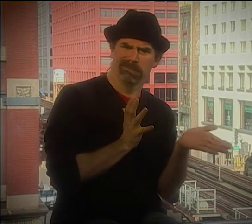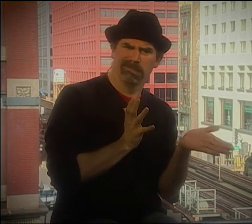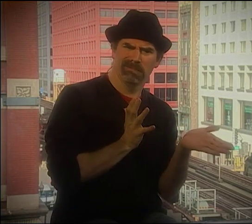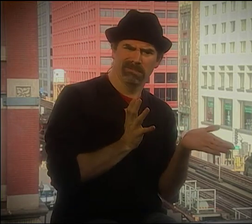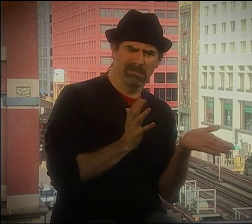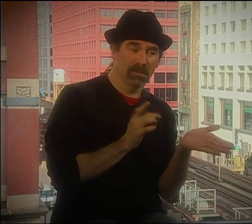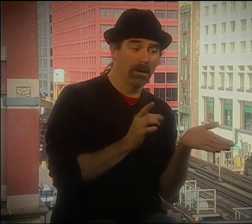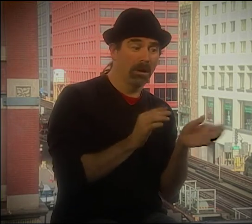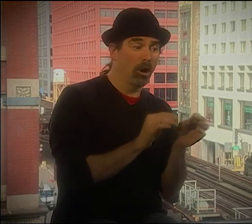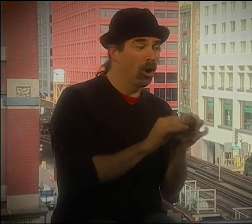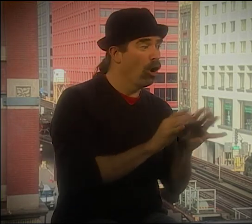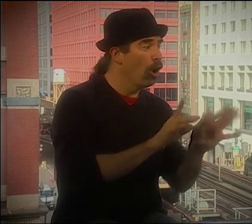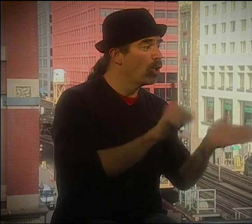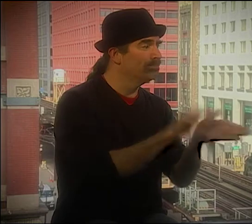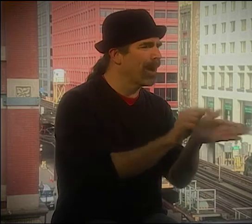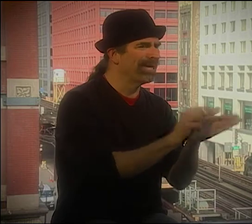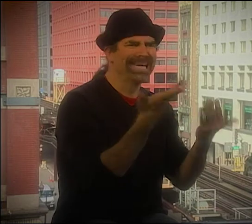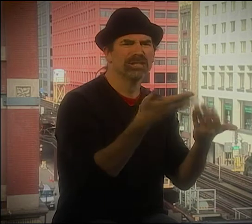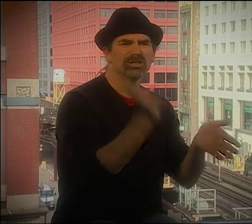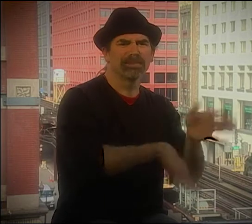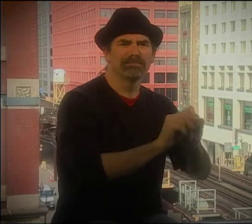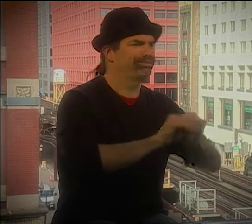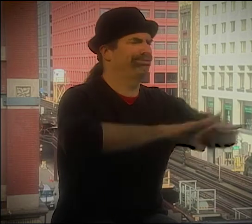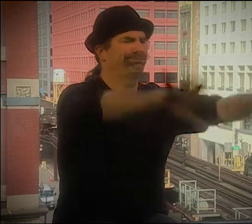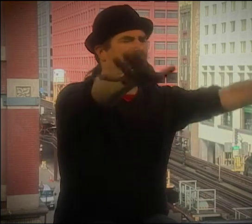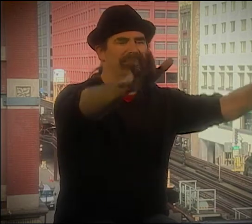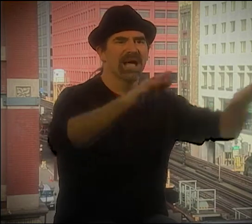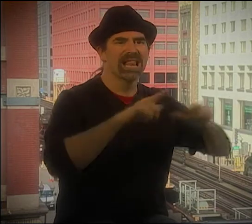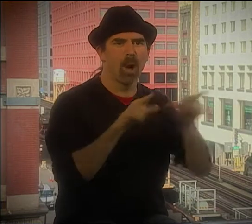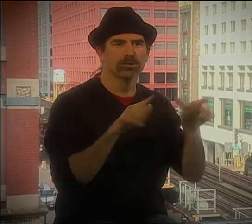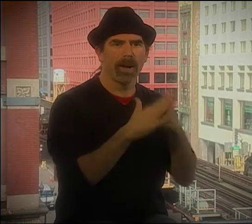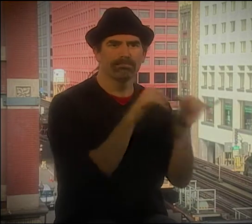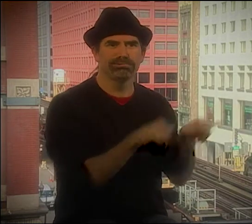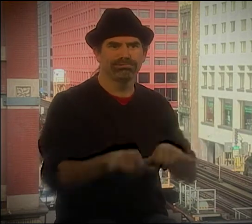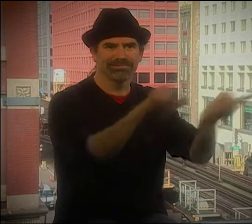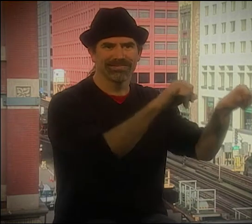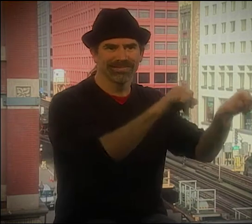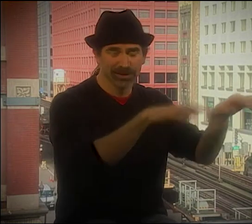INFLUENCED DEAF PEOPLE. ONCE PRINTING PRESSES WERE ESTABLISHED, THE PRINTED WORD